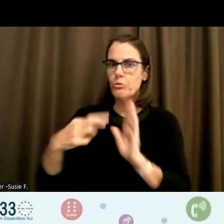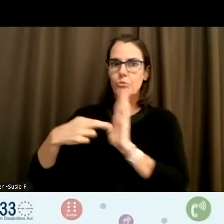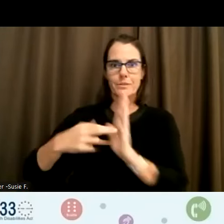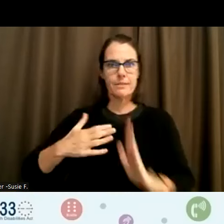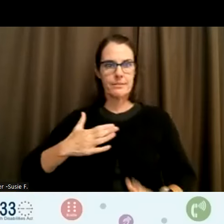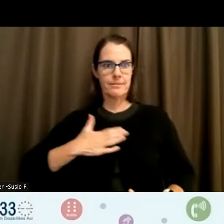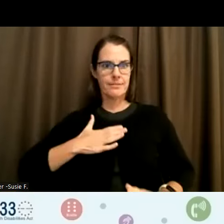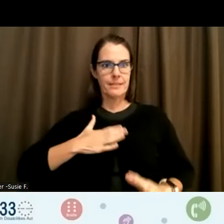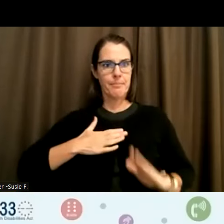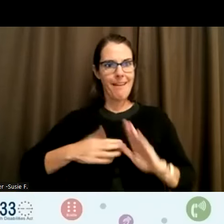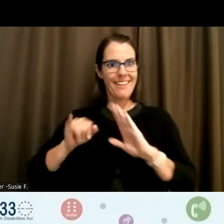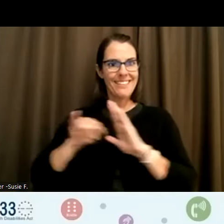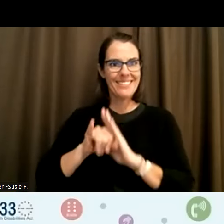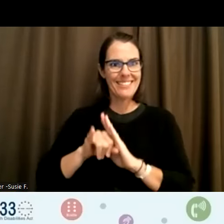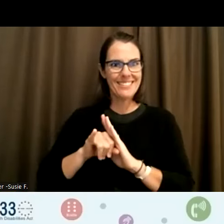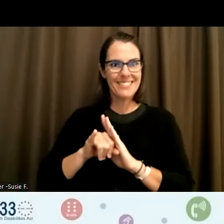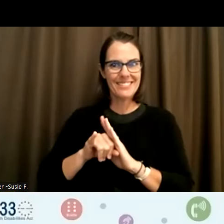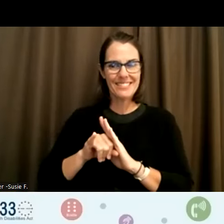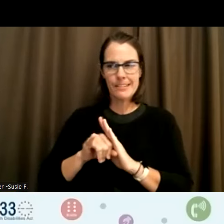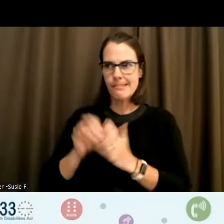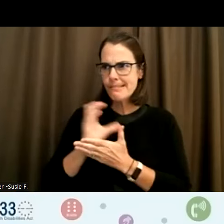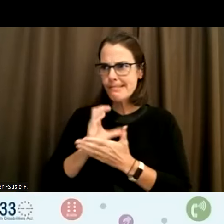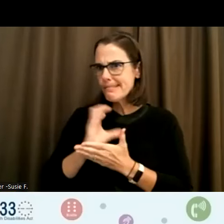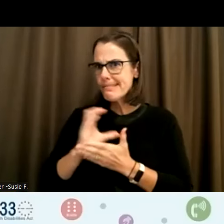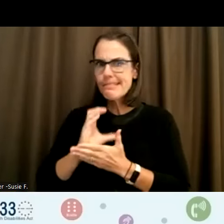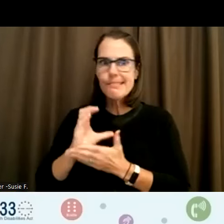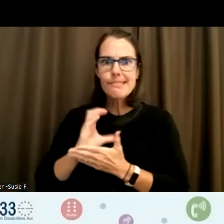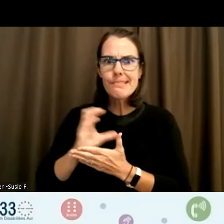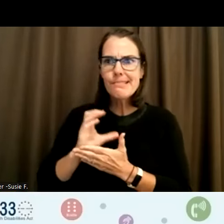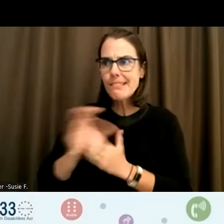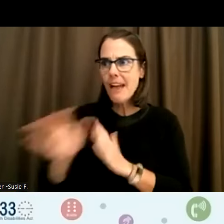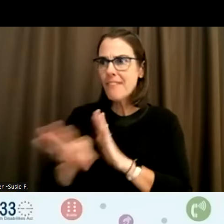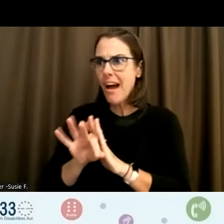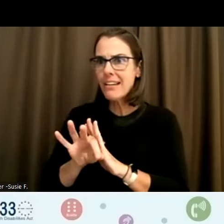because it it it furthers my connections with people and so.